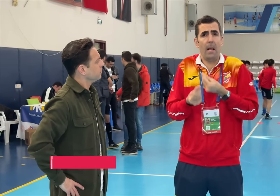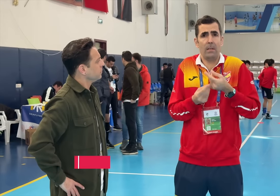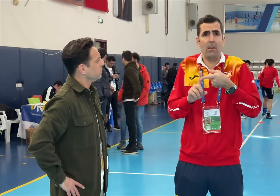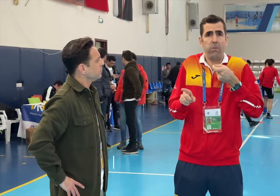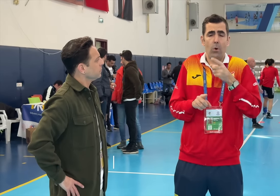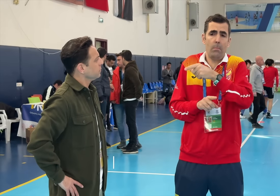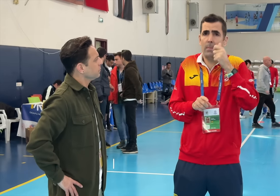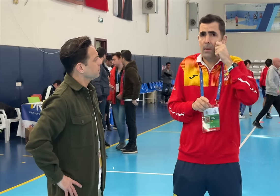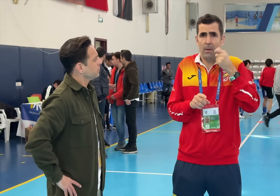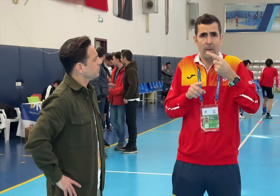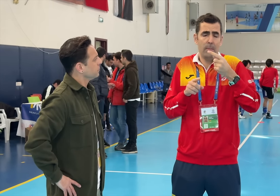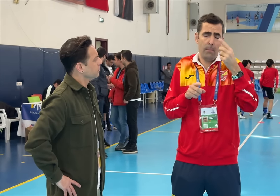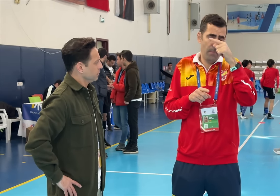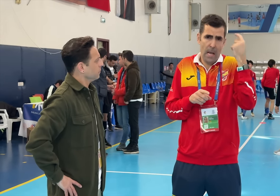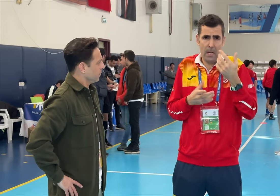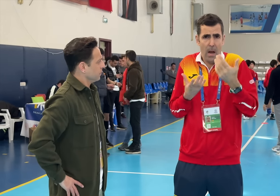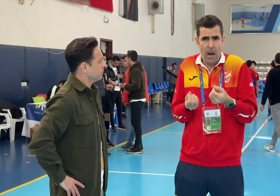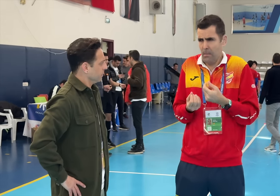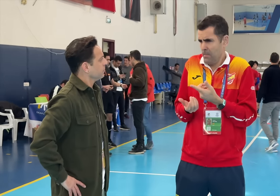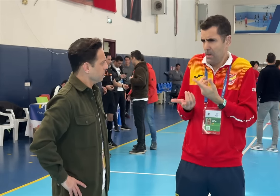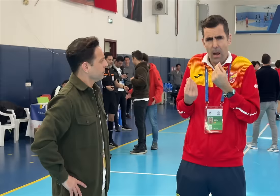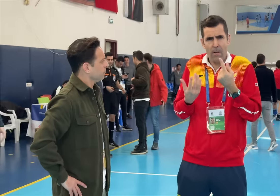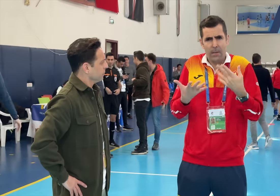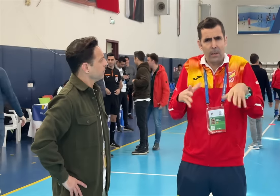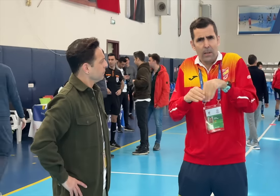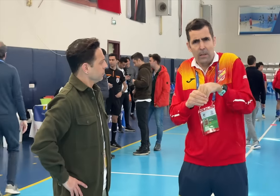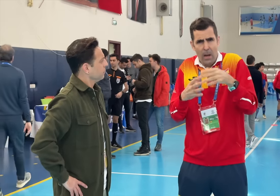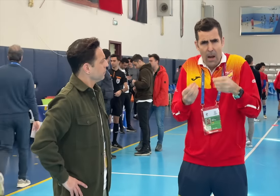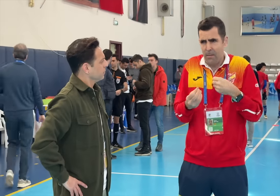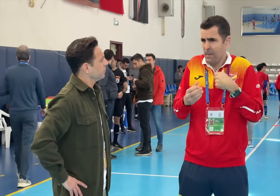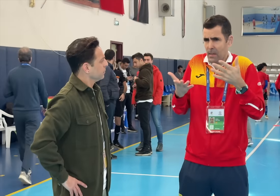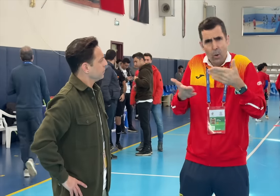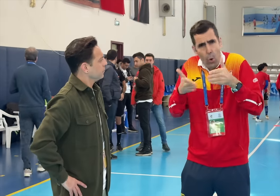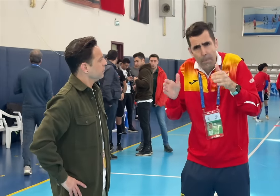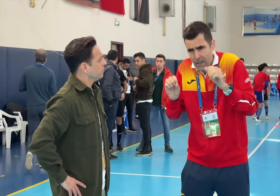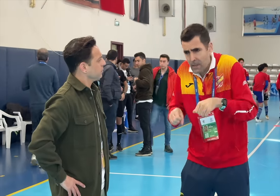We do have a black player on Spain's team and we are open